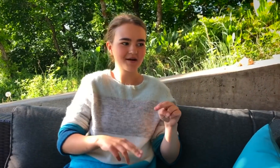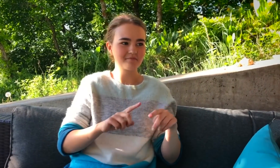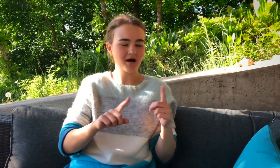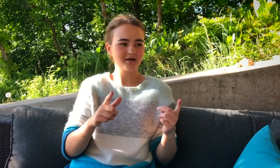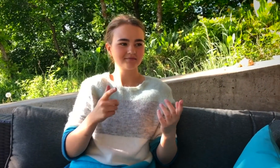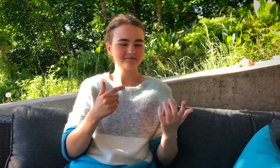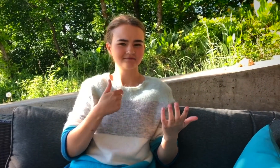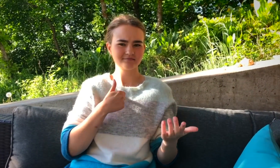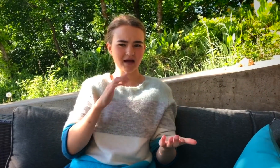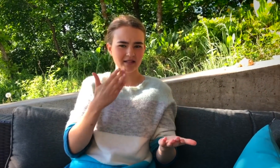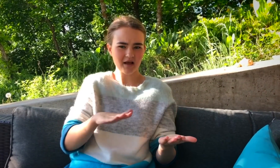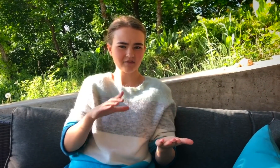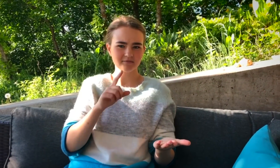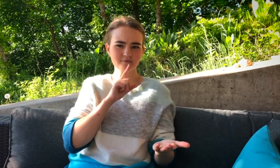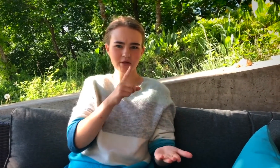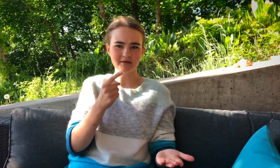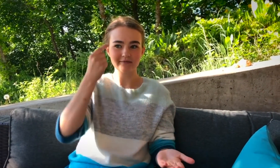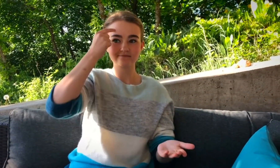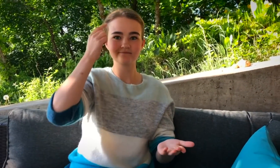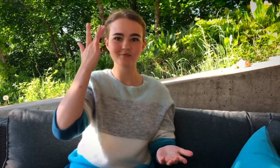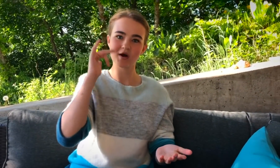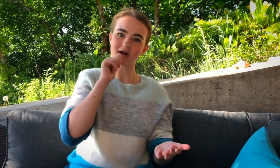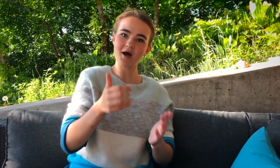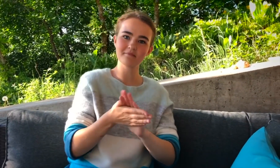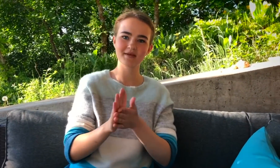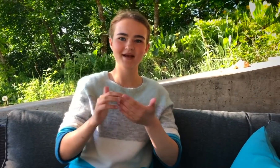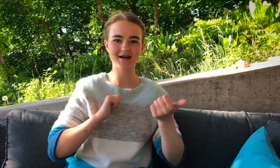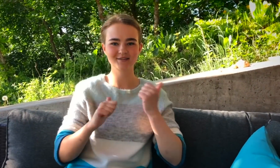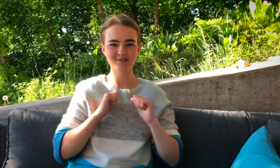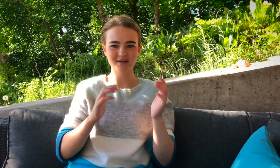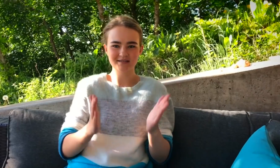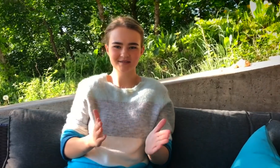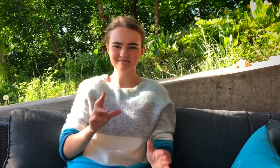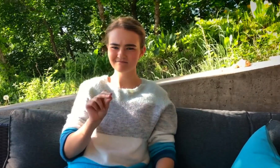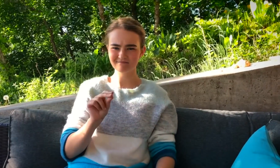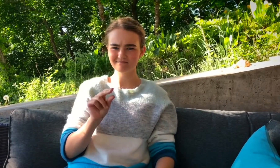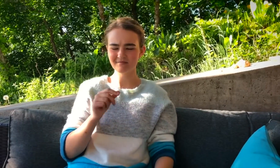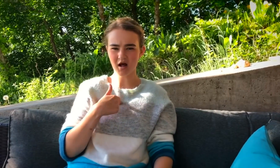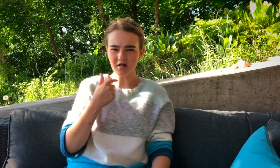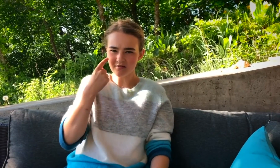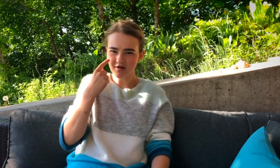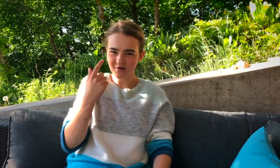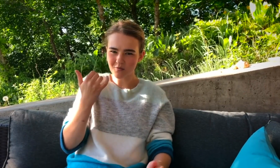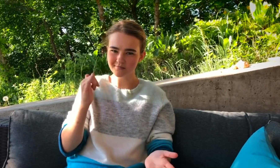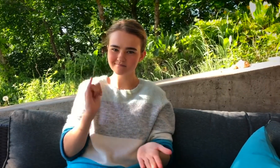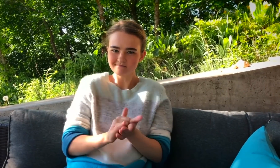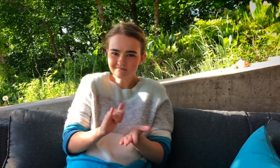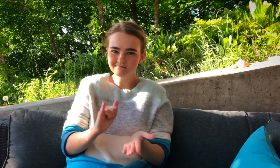IN SIGN LANGUAGE, AND IT WAS REALLY FUN, BUT I NEVER THOUGHT THAT I COULD BECOME AN ACTOR.